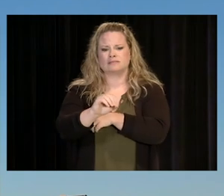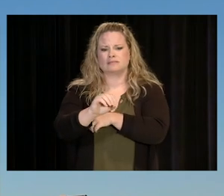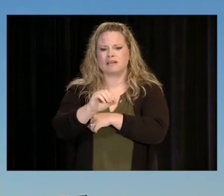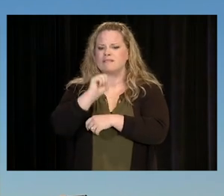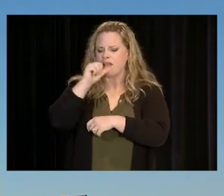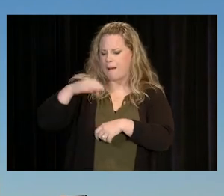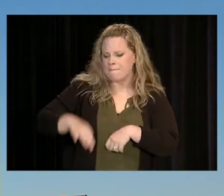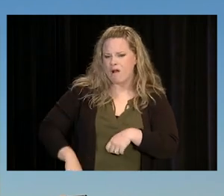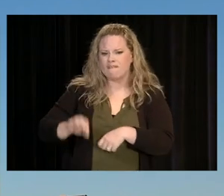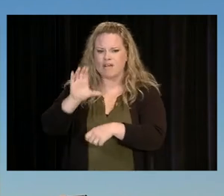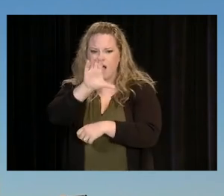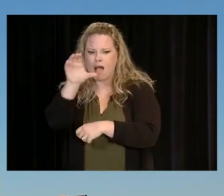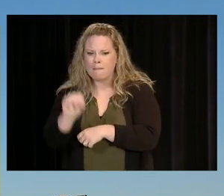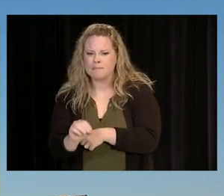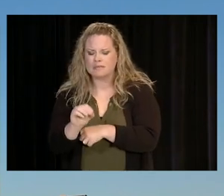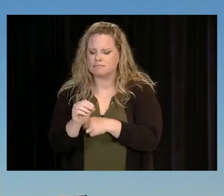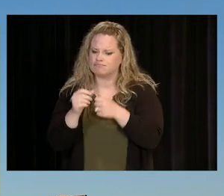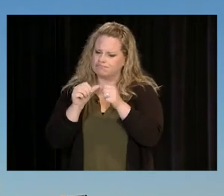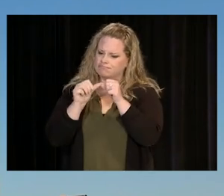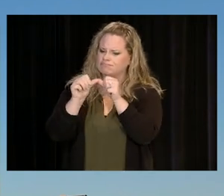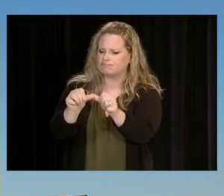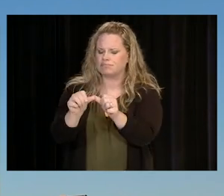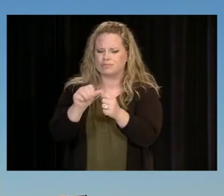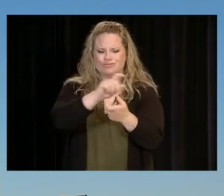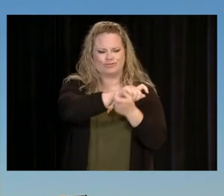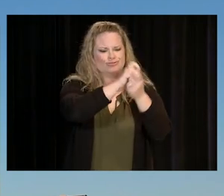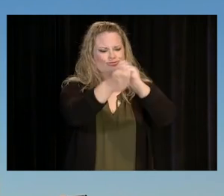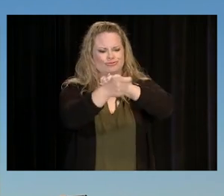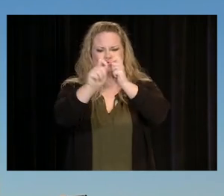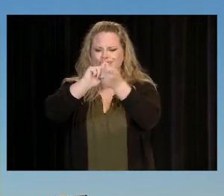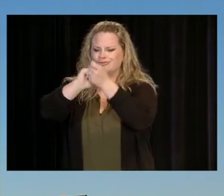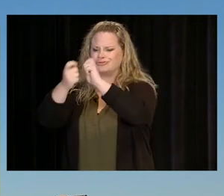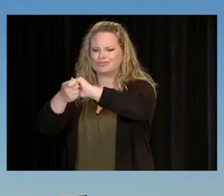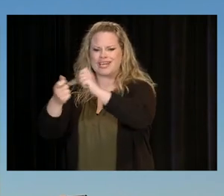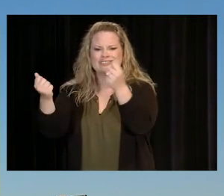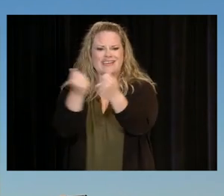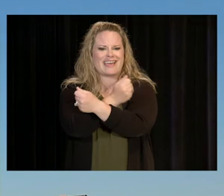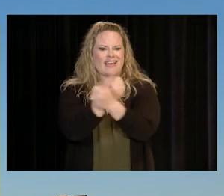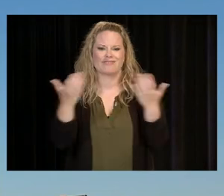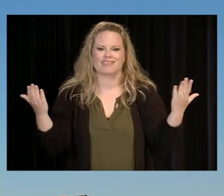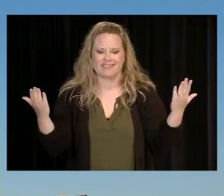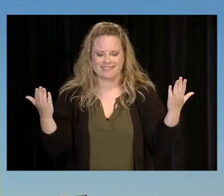MOVEMENTS THAT WERE CREATED THAT JUST CHANGED EVERYTHING.